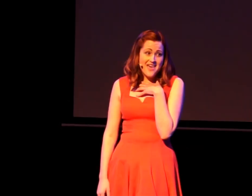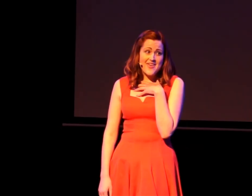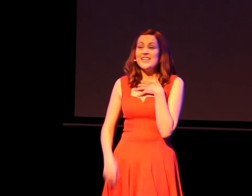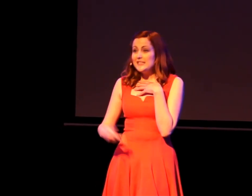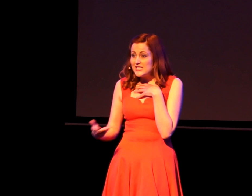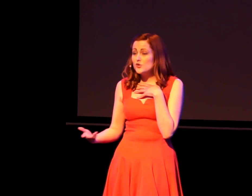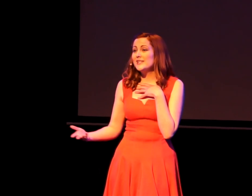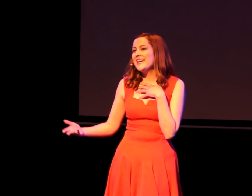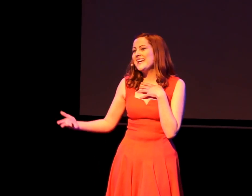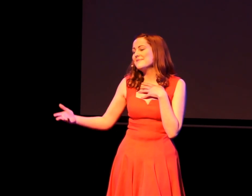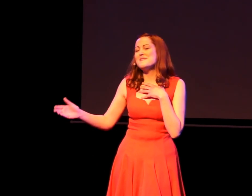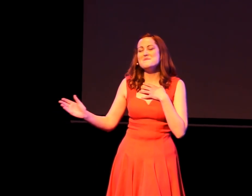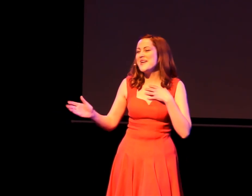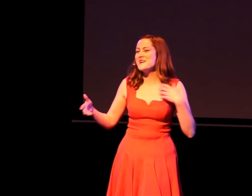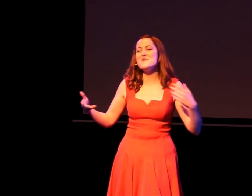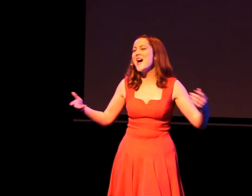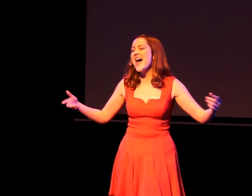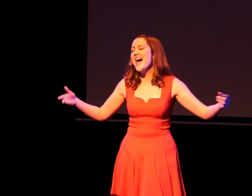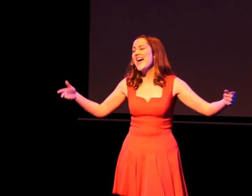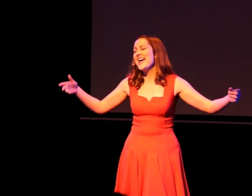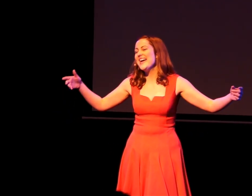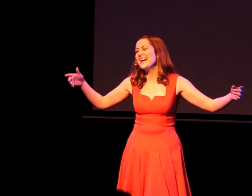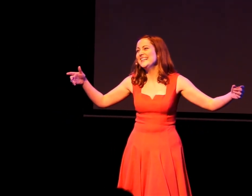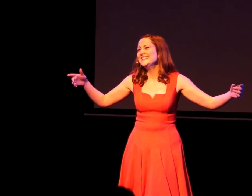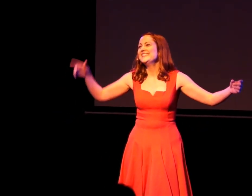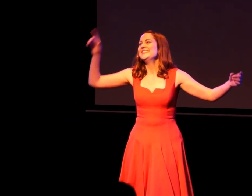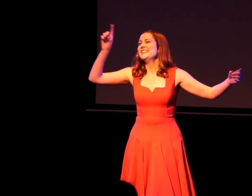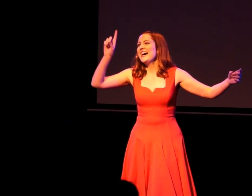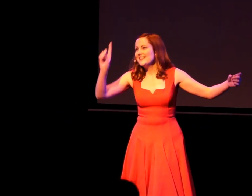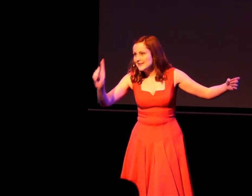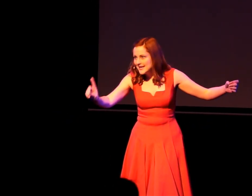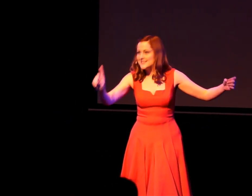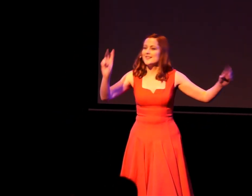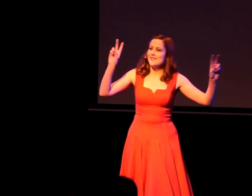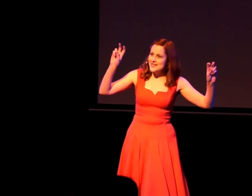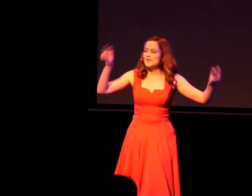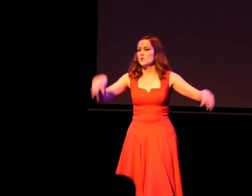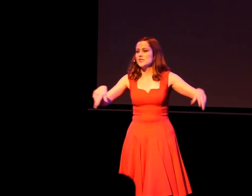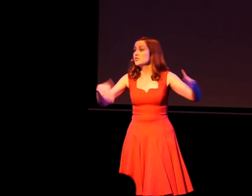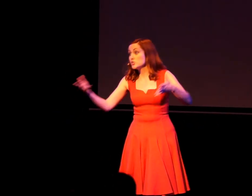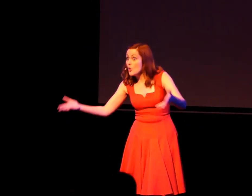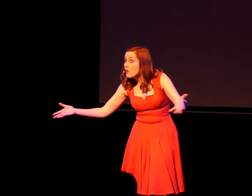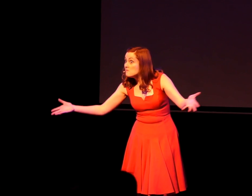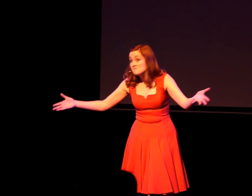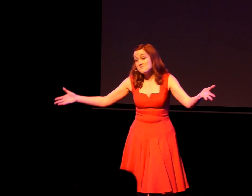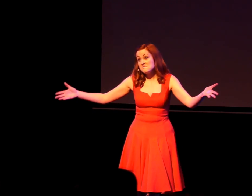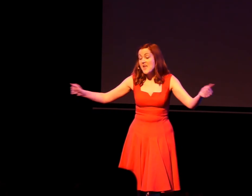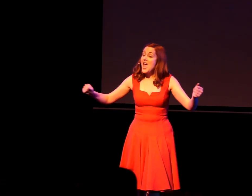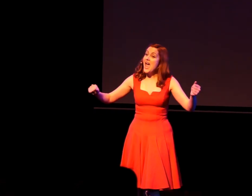'that literally blew me away!' unless 'that' was a storm